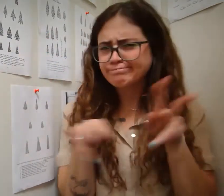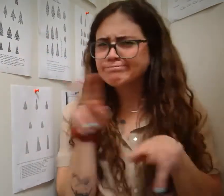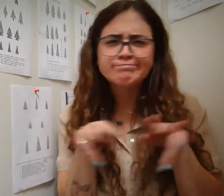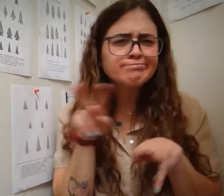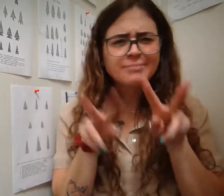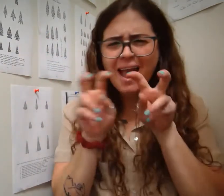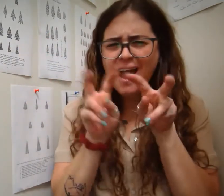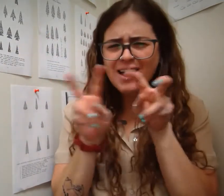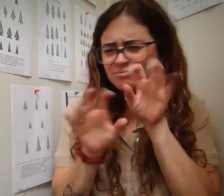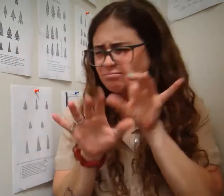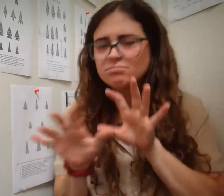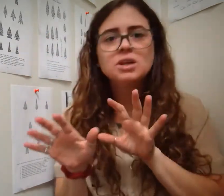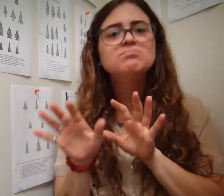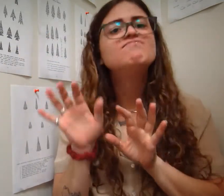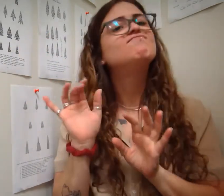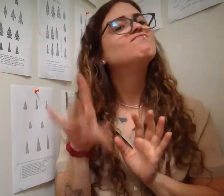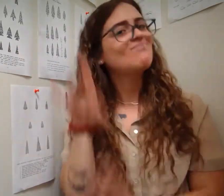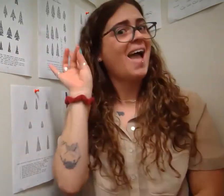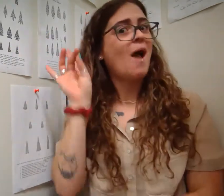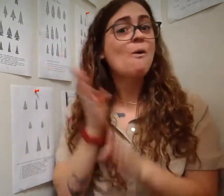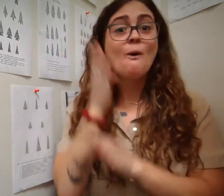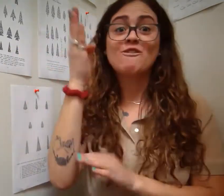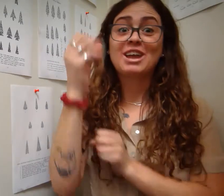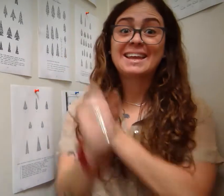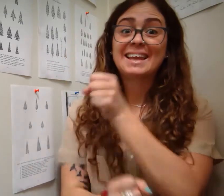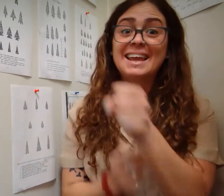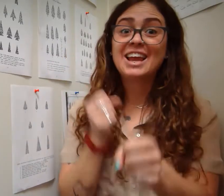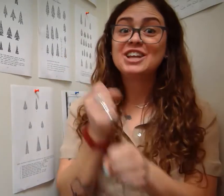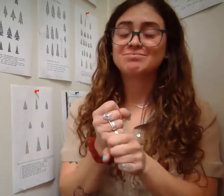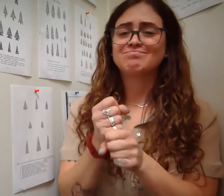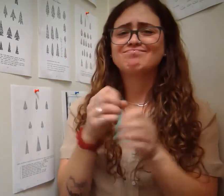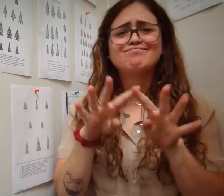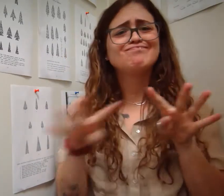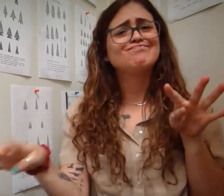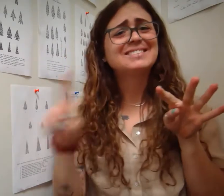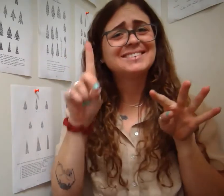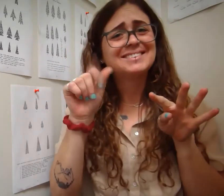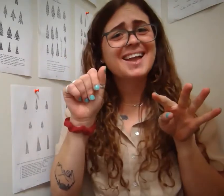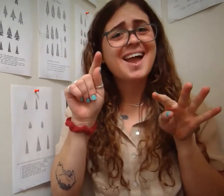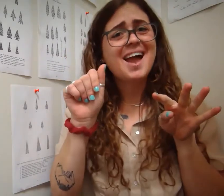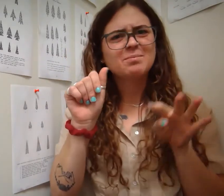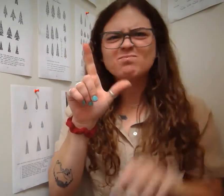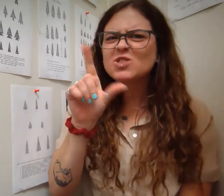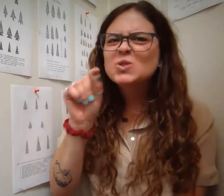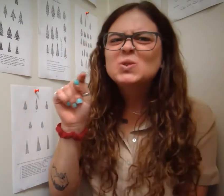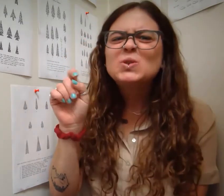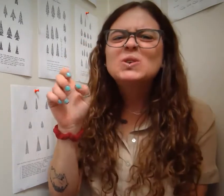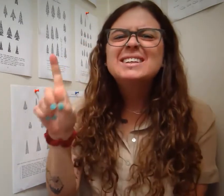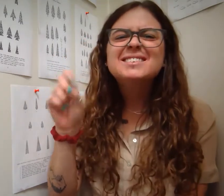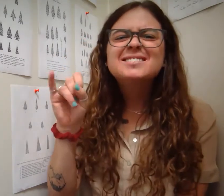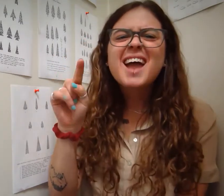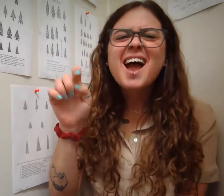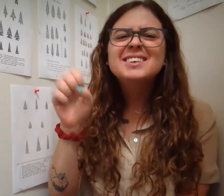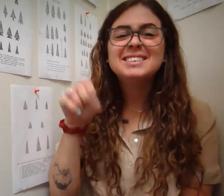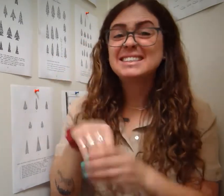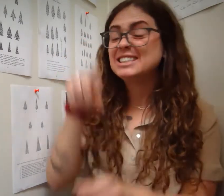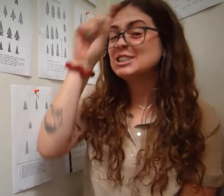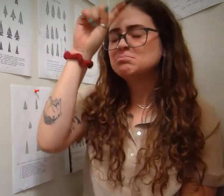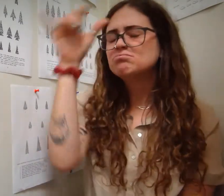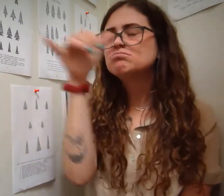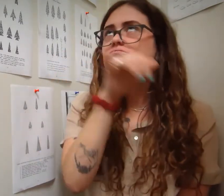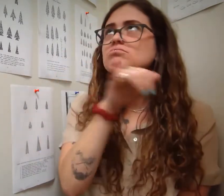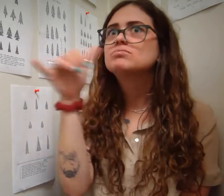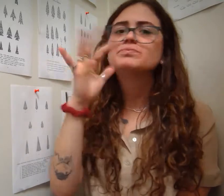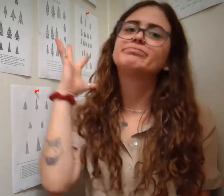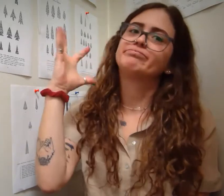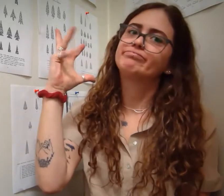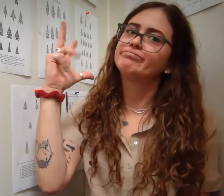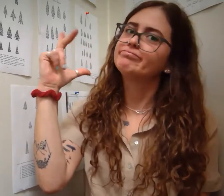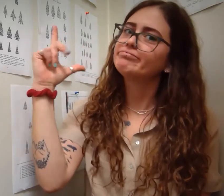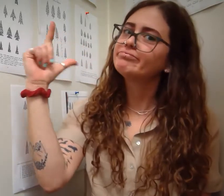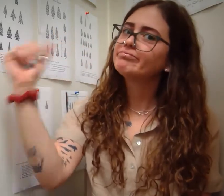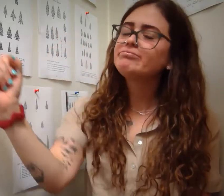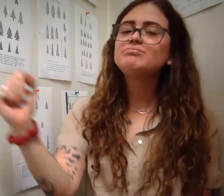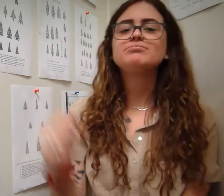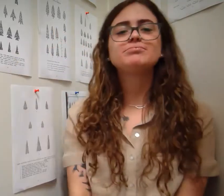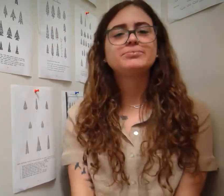and was able to provide abundant data over certain years of specific looted sites (in Egypt).